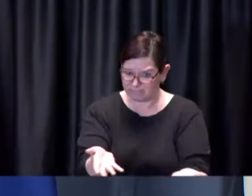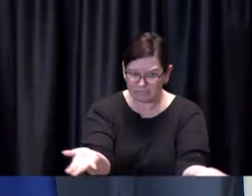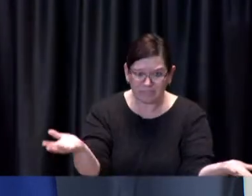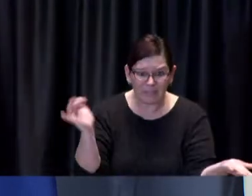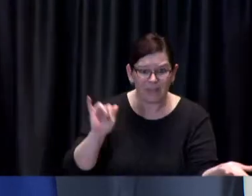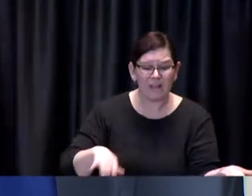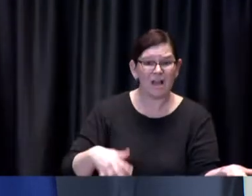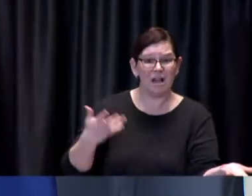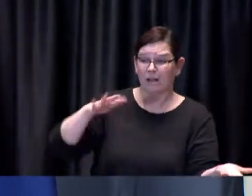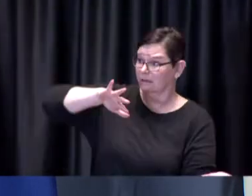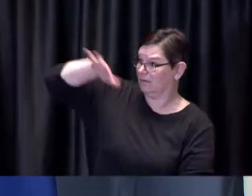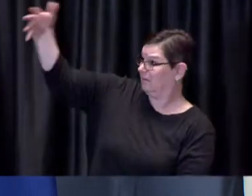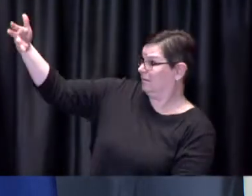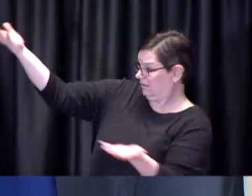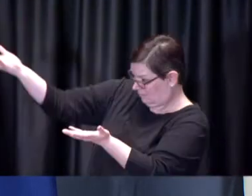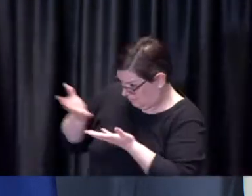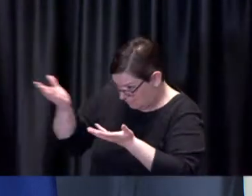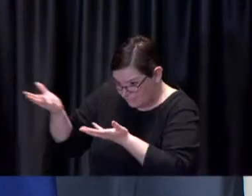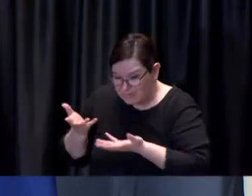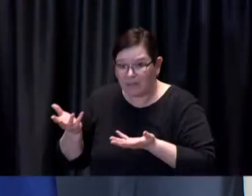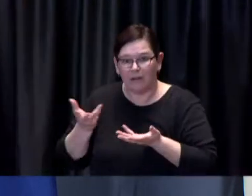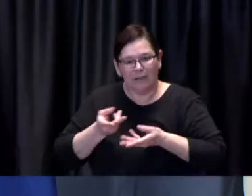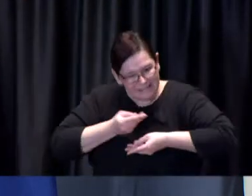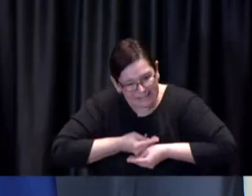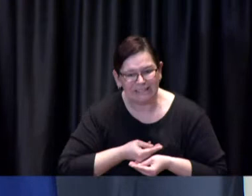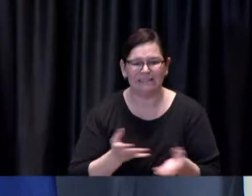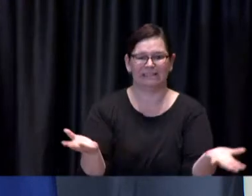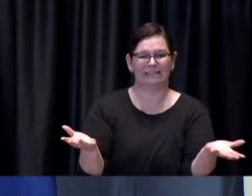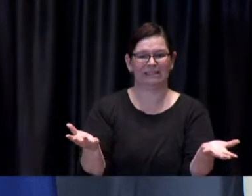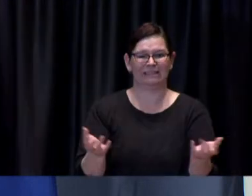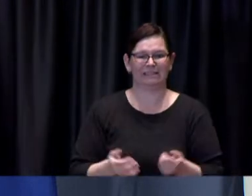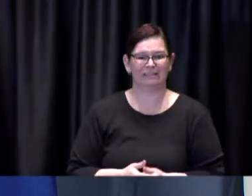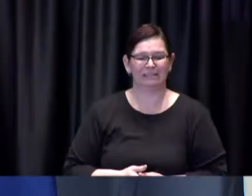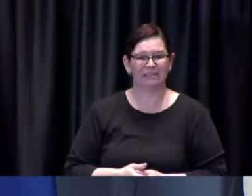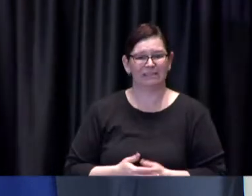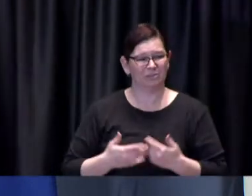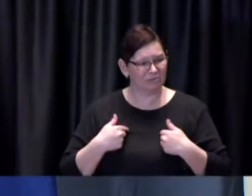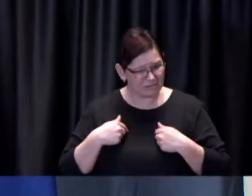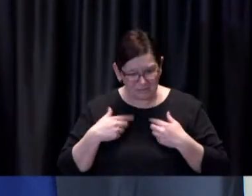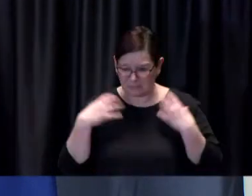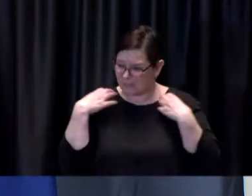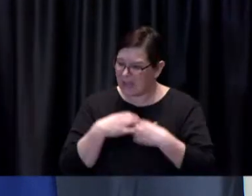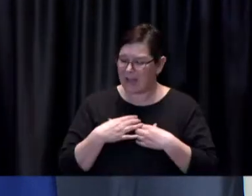that the GTHA mayors and chairs today talked about both governments taking a look at even